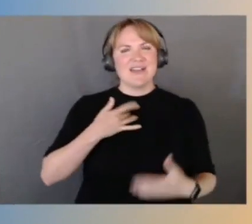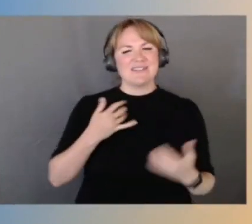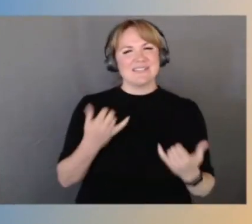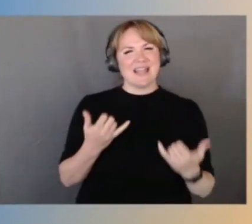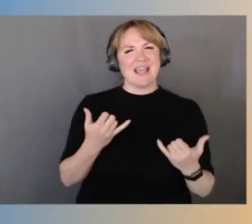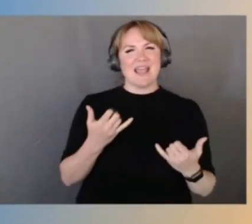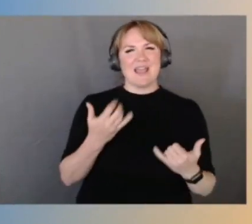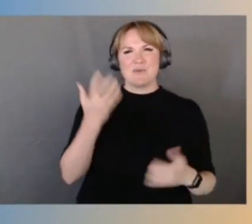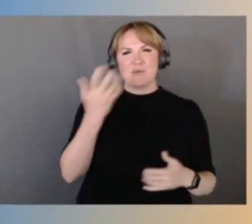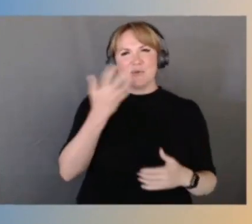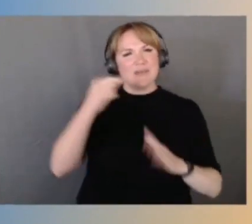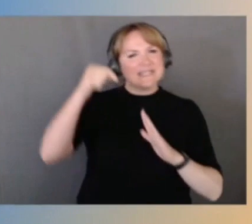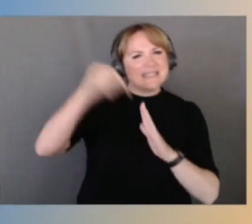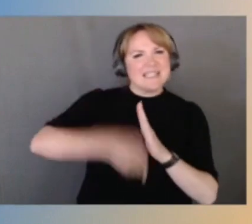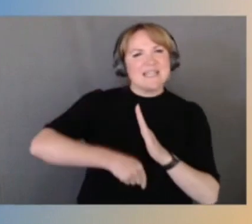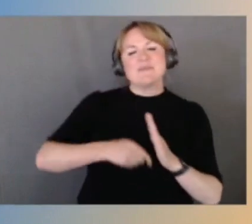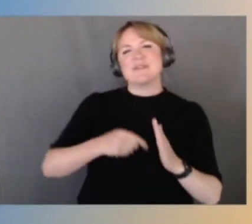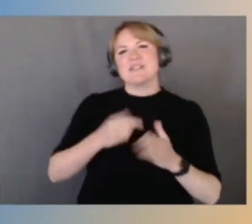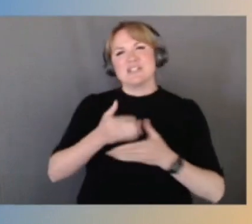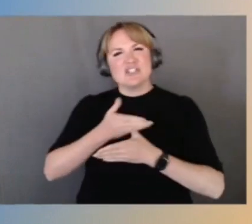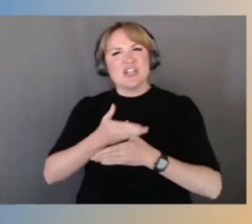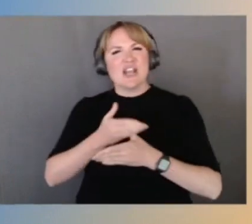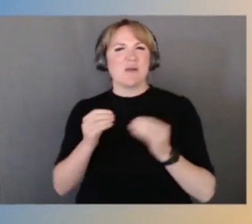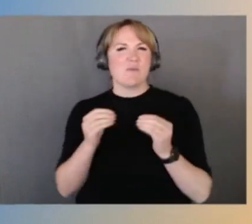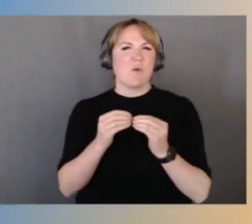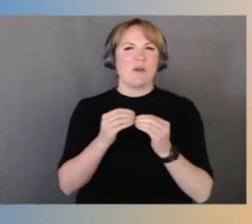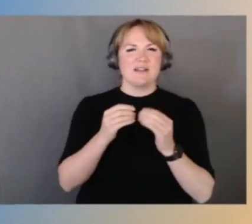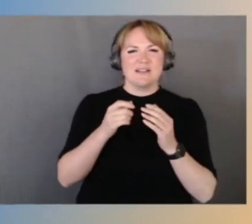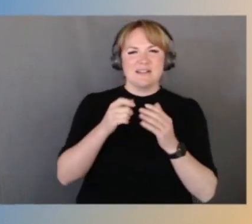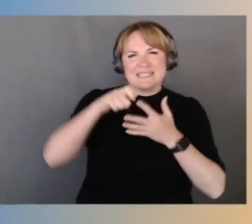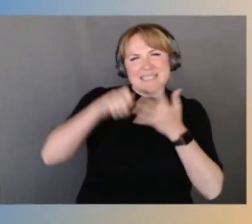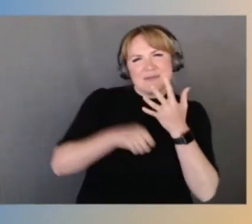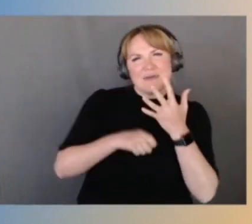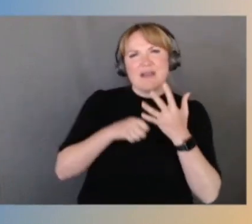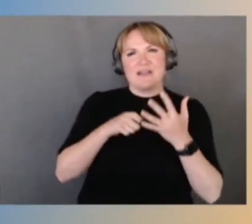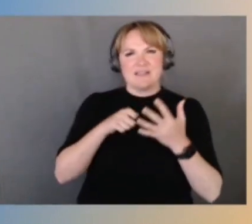a lot more details on the inner workings of different parts of AWS than ever before,